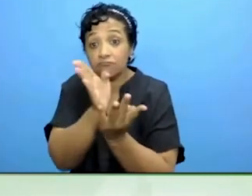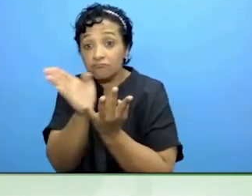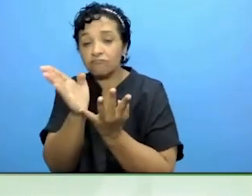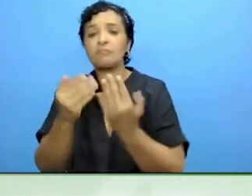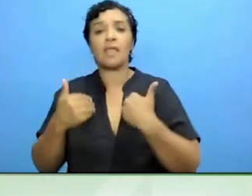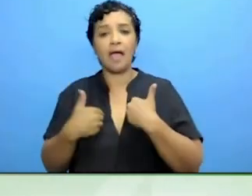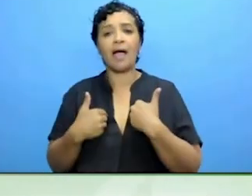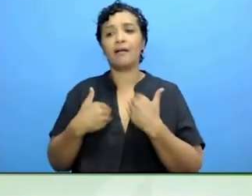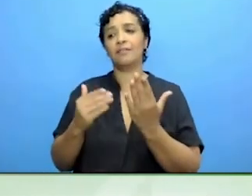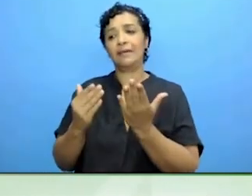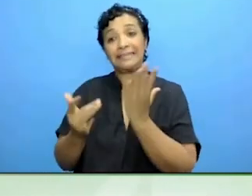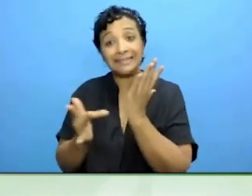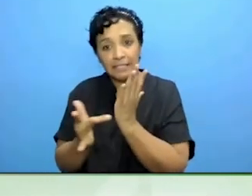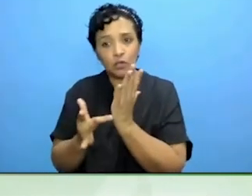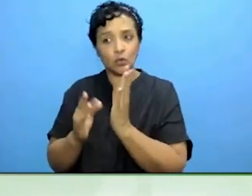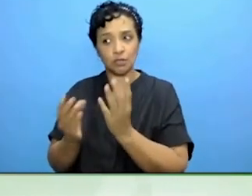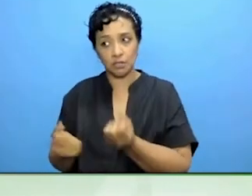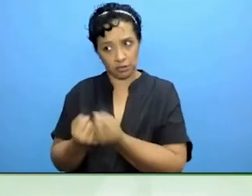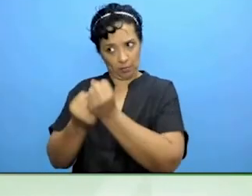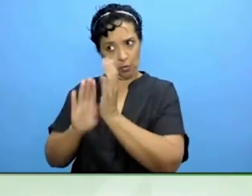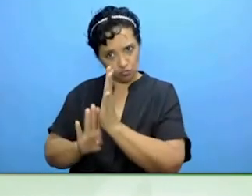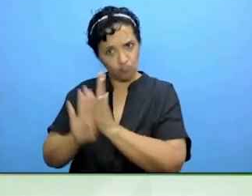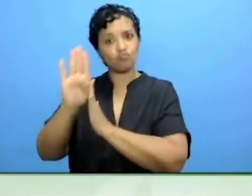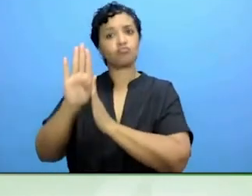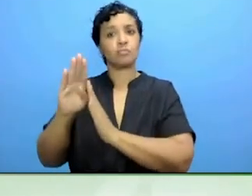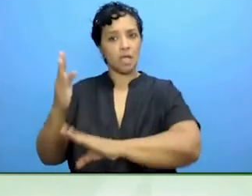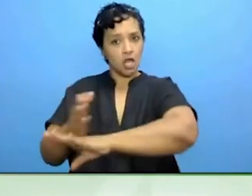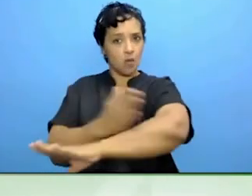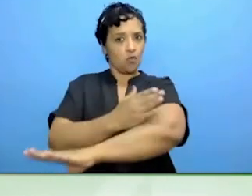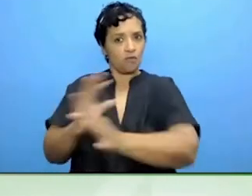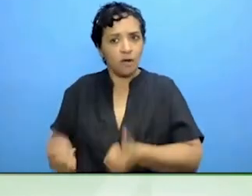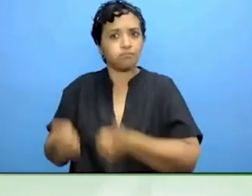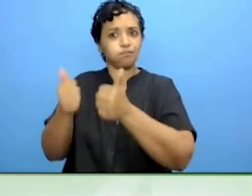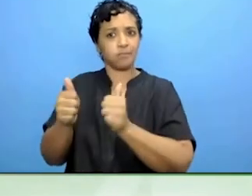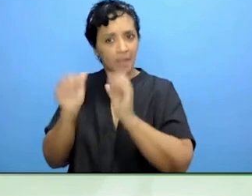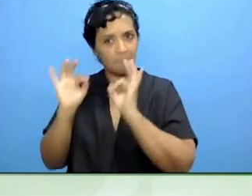support to people who use services and trying to be clever about that.